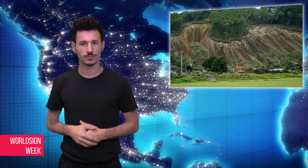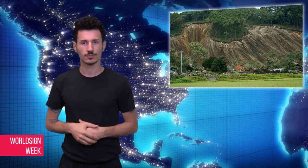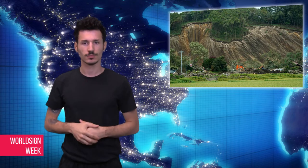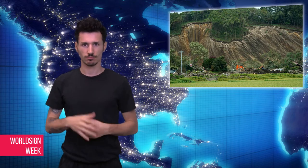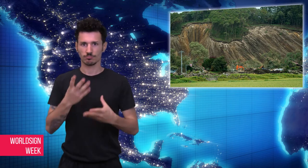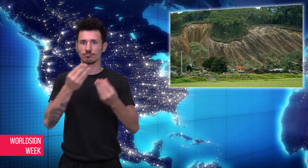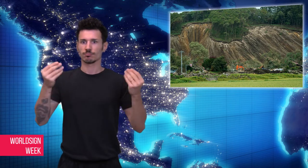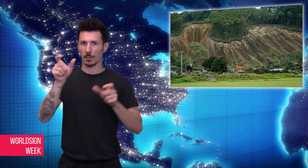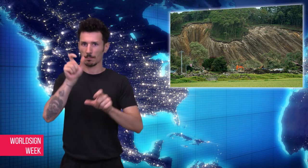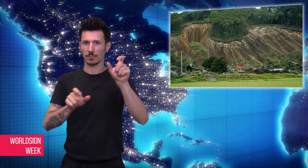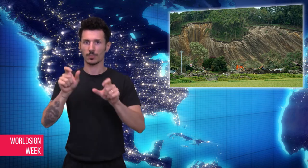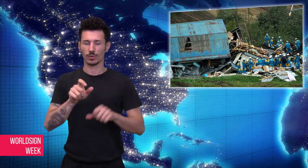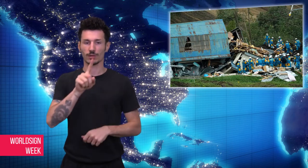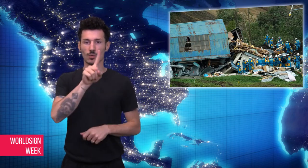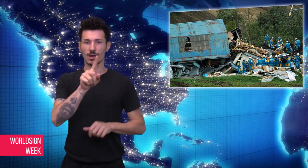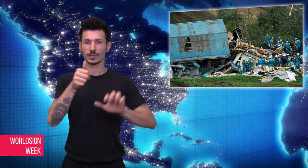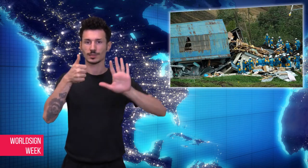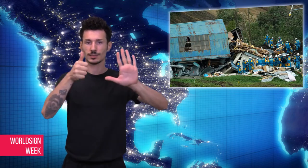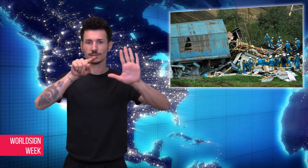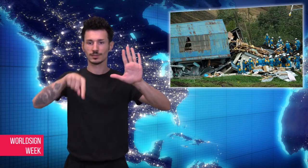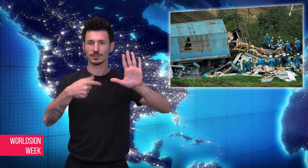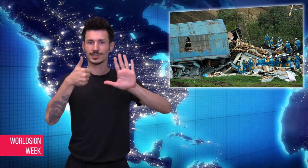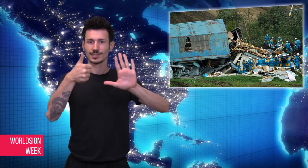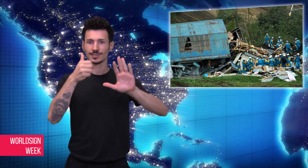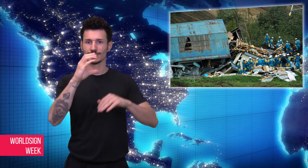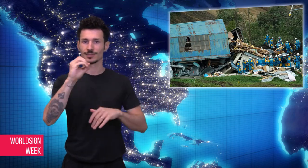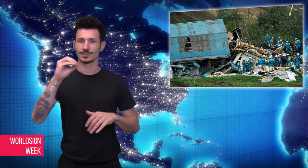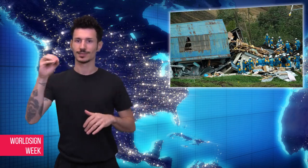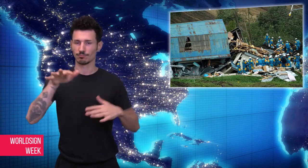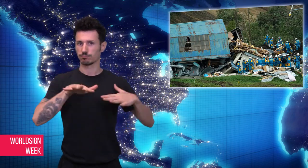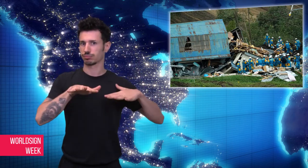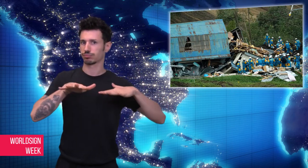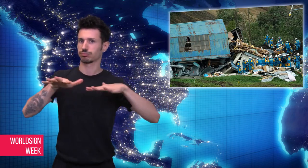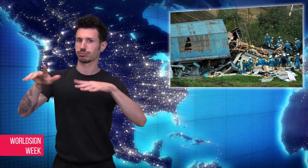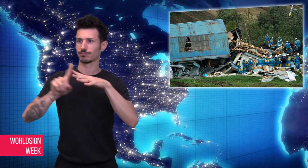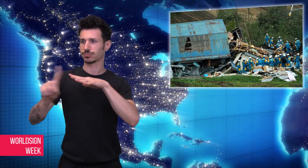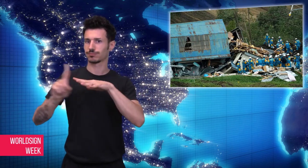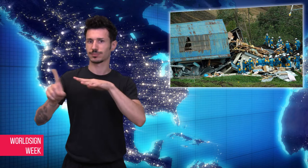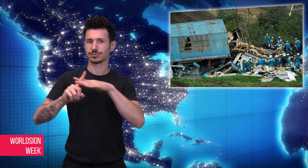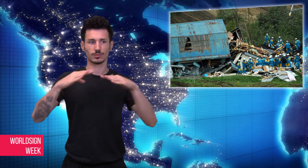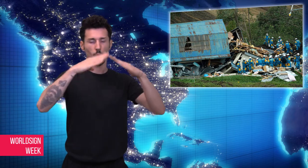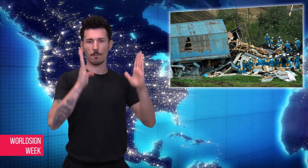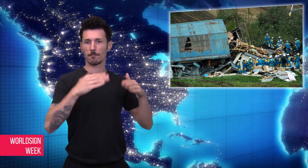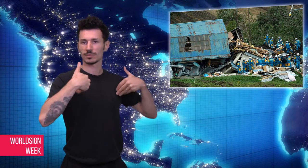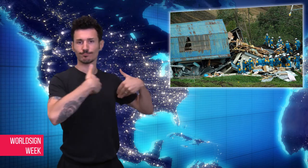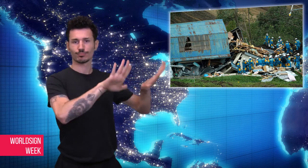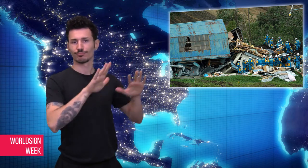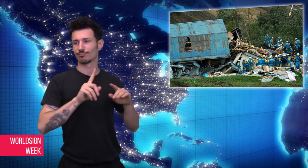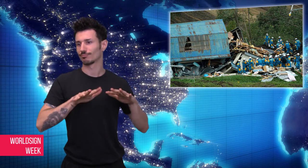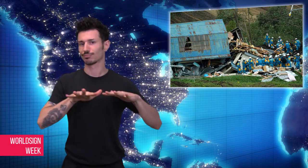homes; many returned to their homes over the weekend. The death toll was